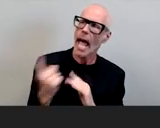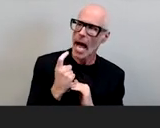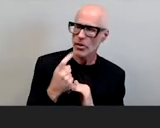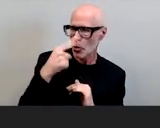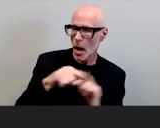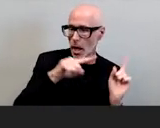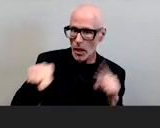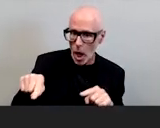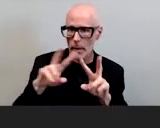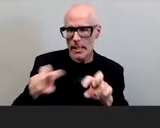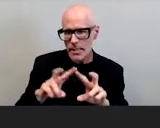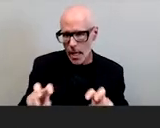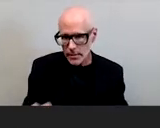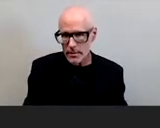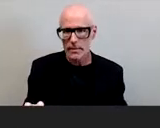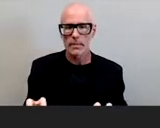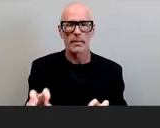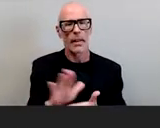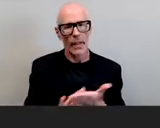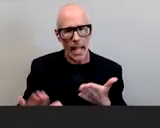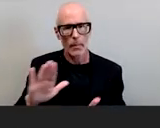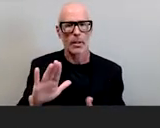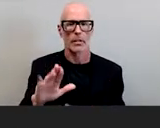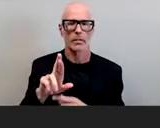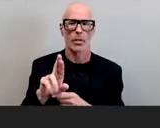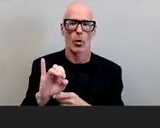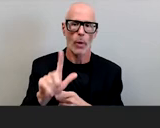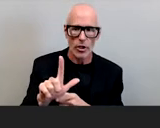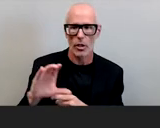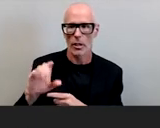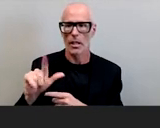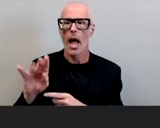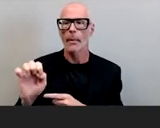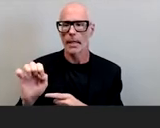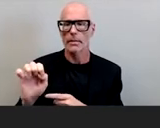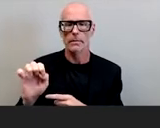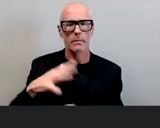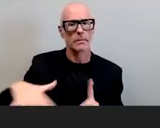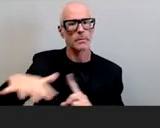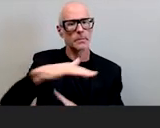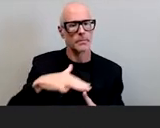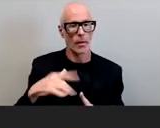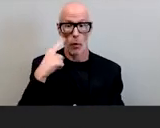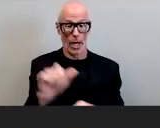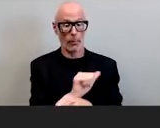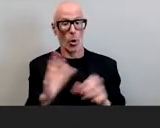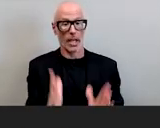and assess the campus racial climate for employees over the years we have interviewed more than 2 000